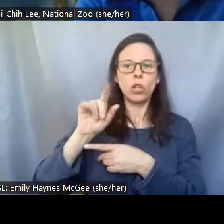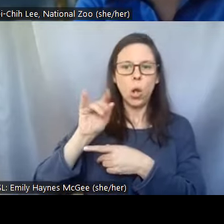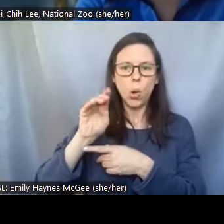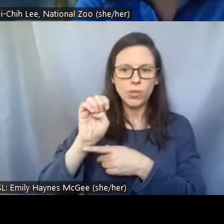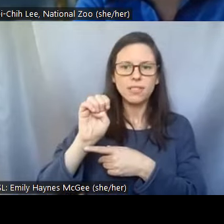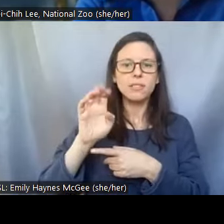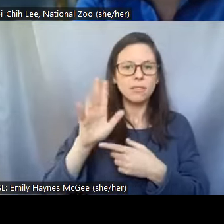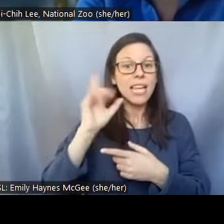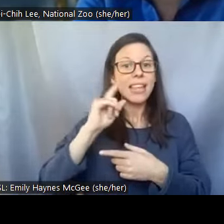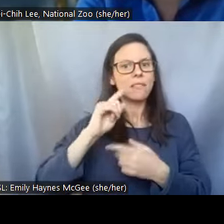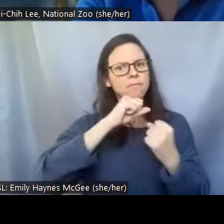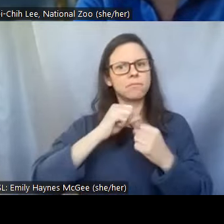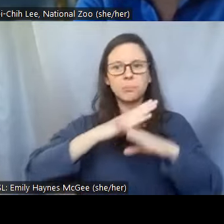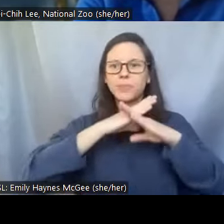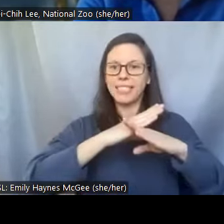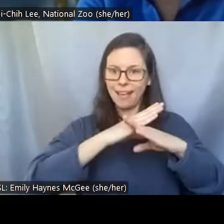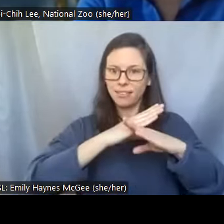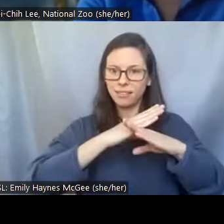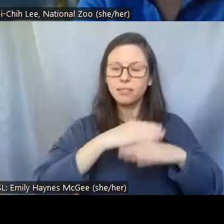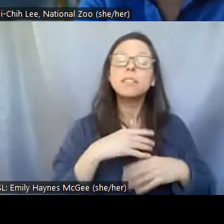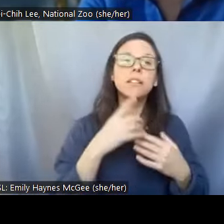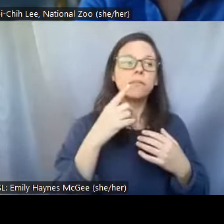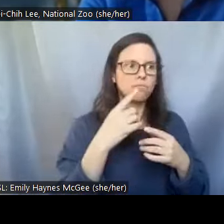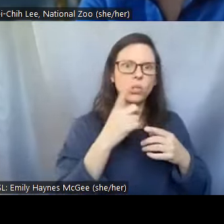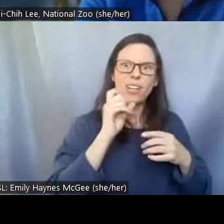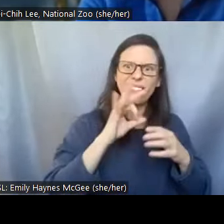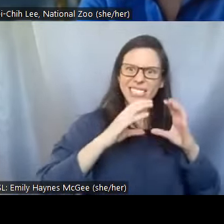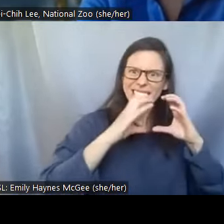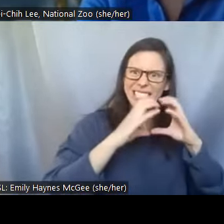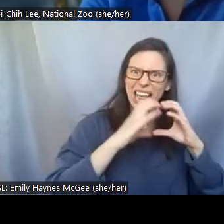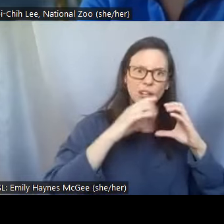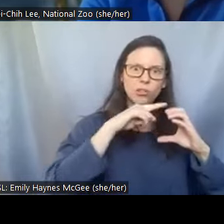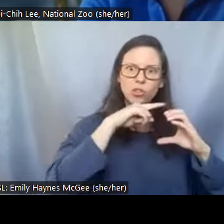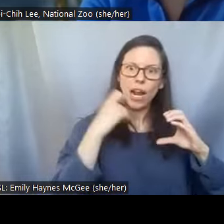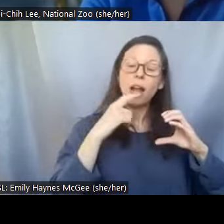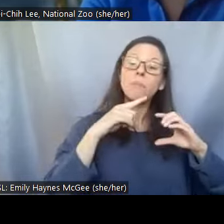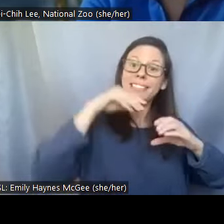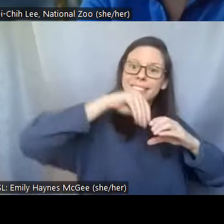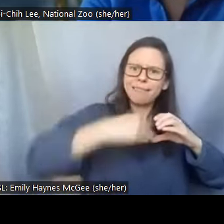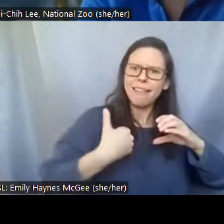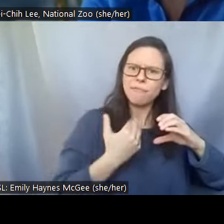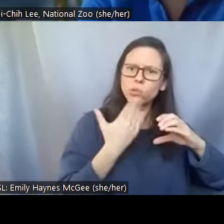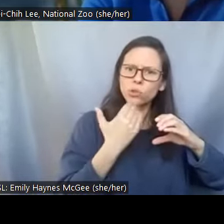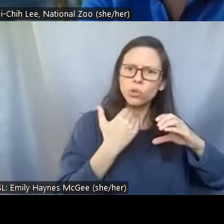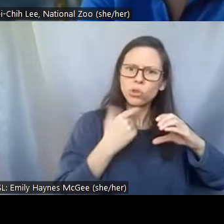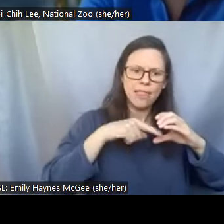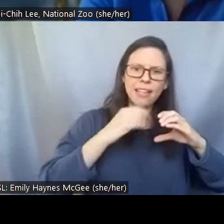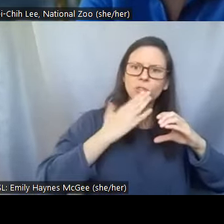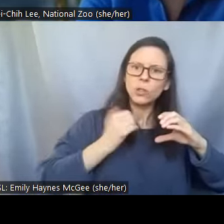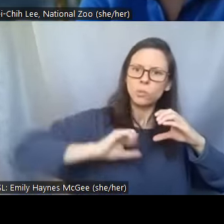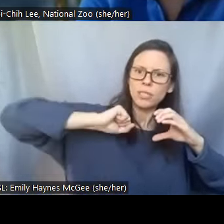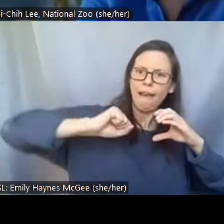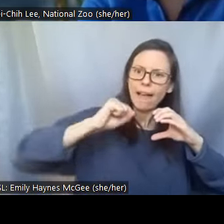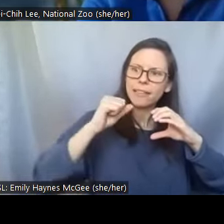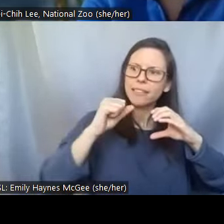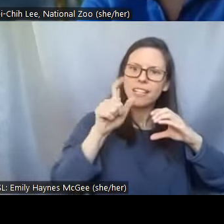to due to drying condition. So what we're trying to do is just trying to recreate that condition